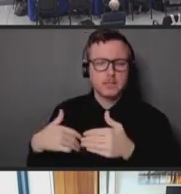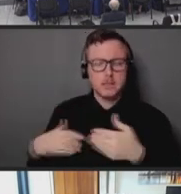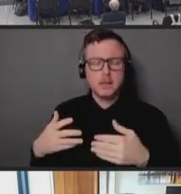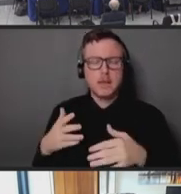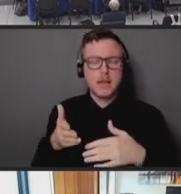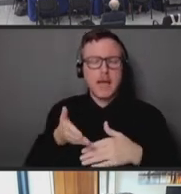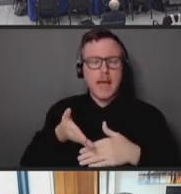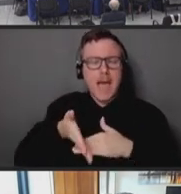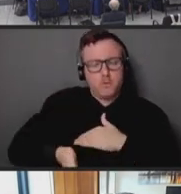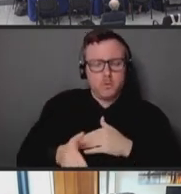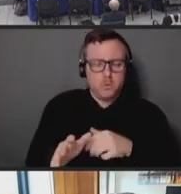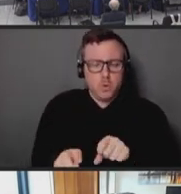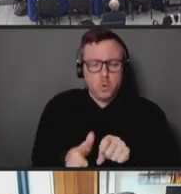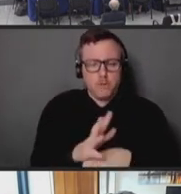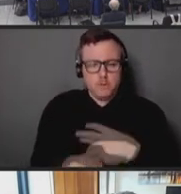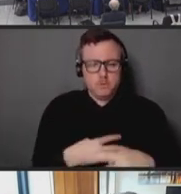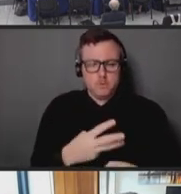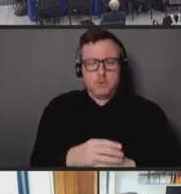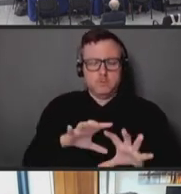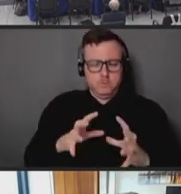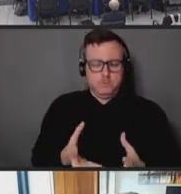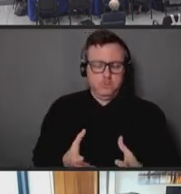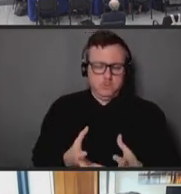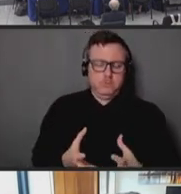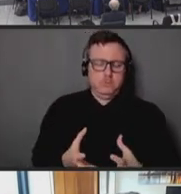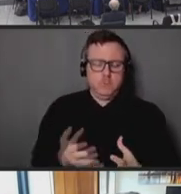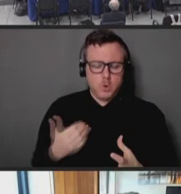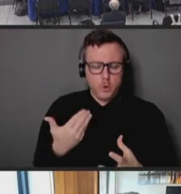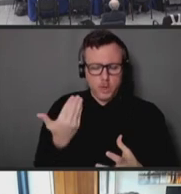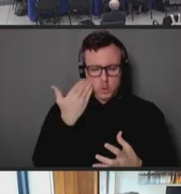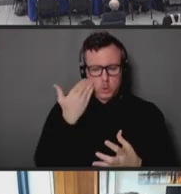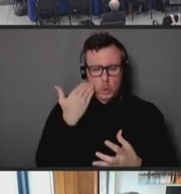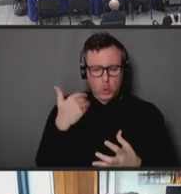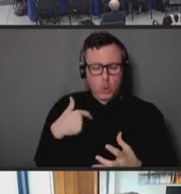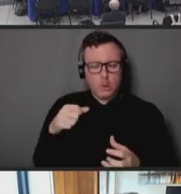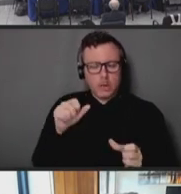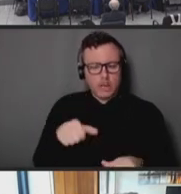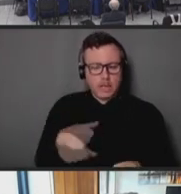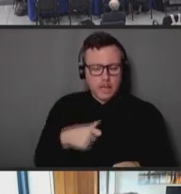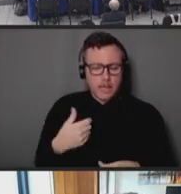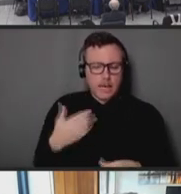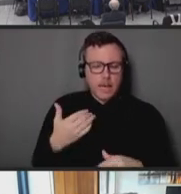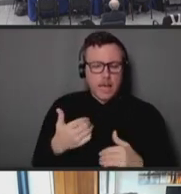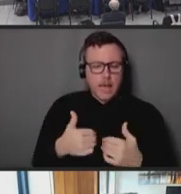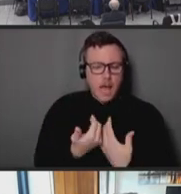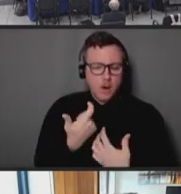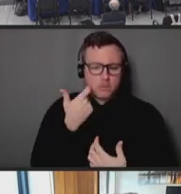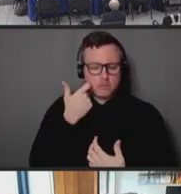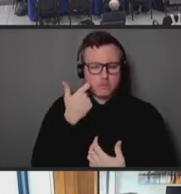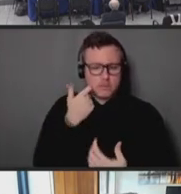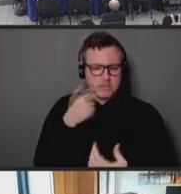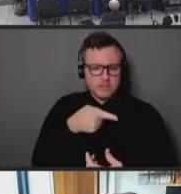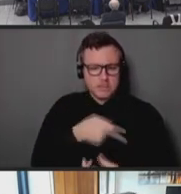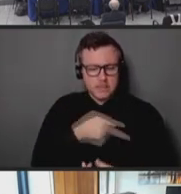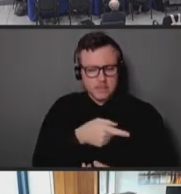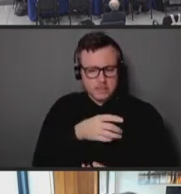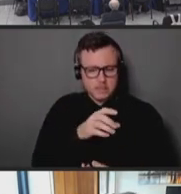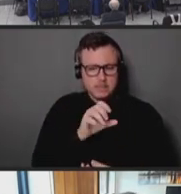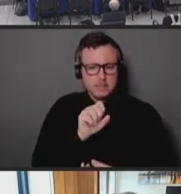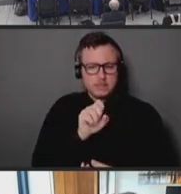how the historic planning around some of the large [unintelligible] events, like smallpox or anthrax.